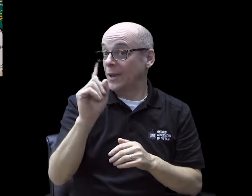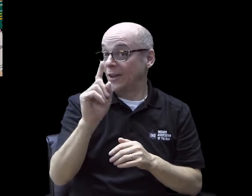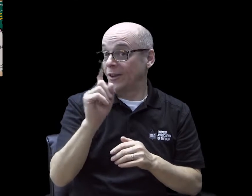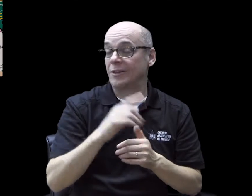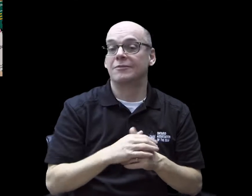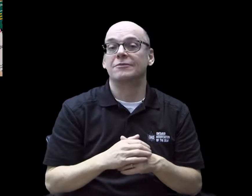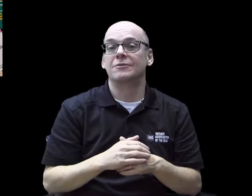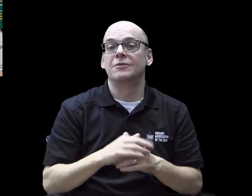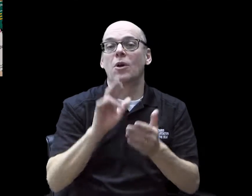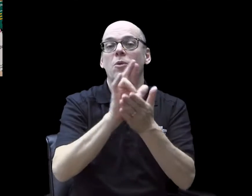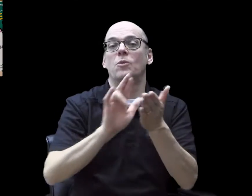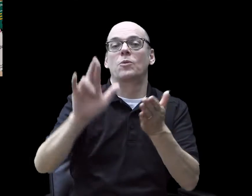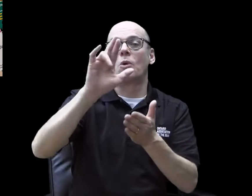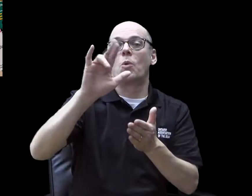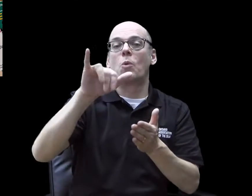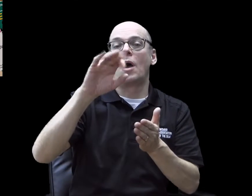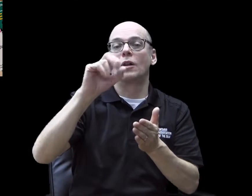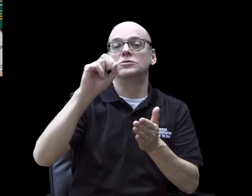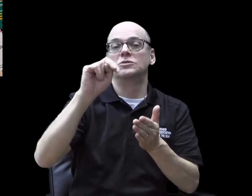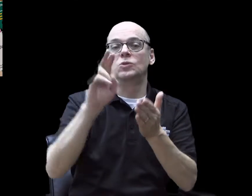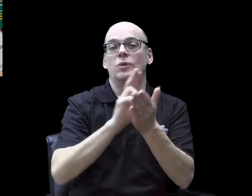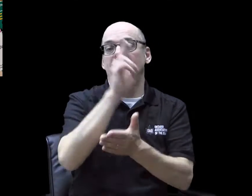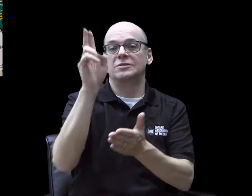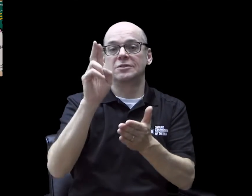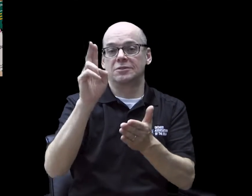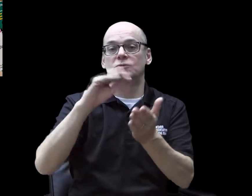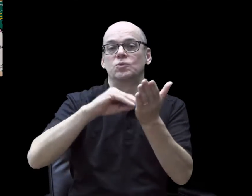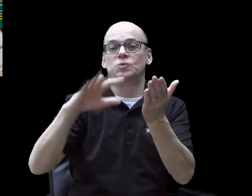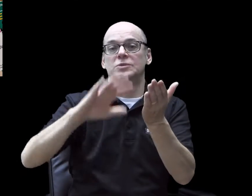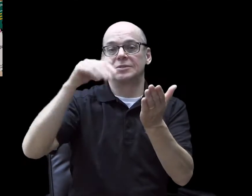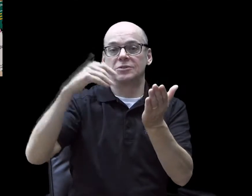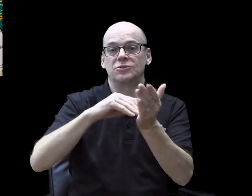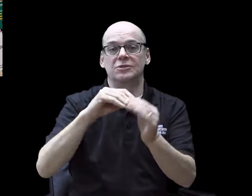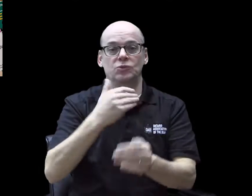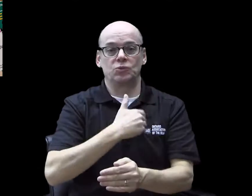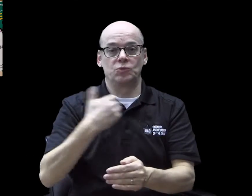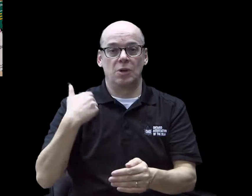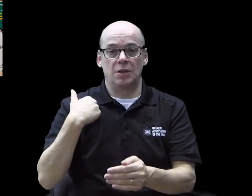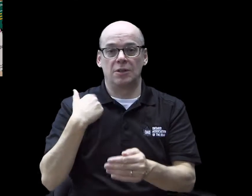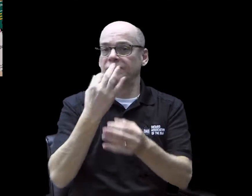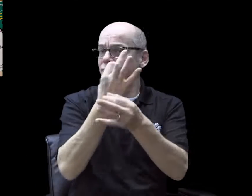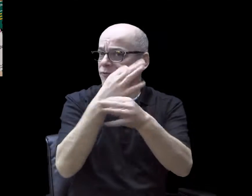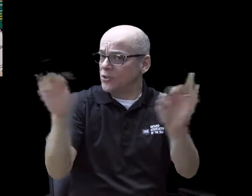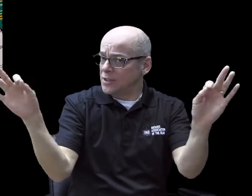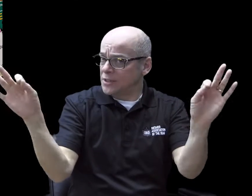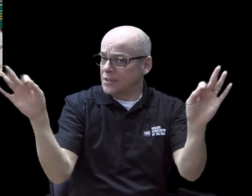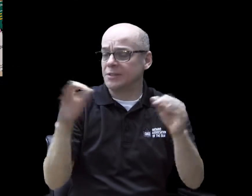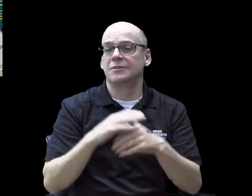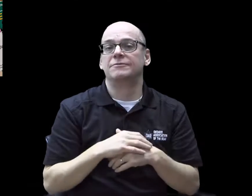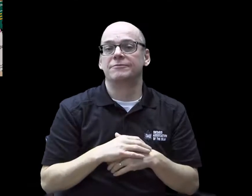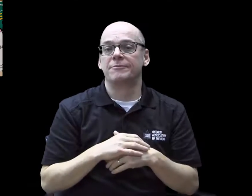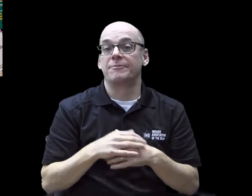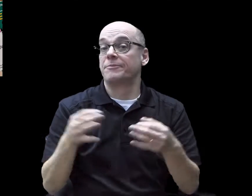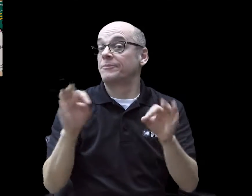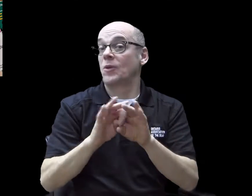Location: Ryerson Student Centre in Toronto. It is a free convention.